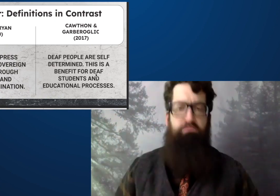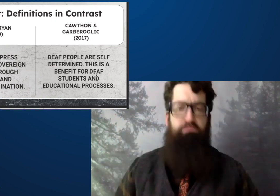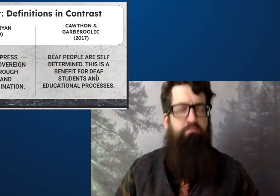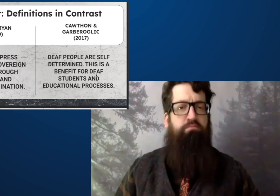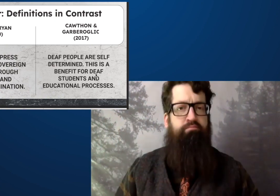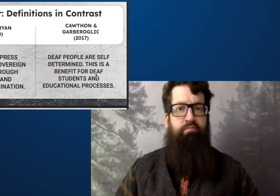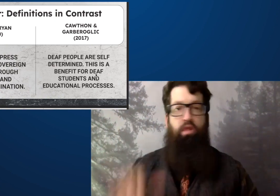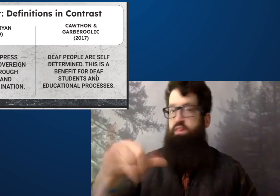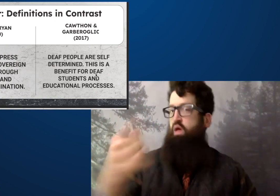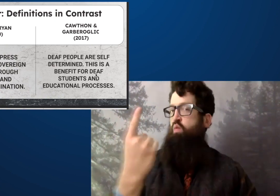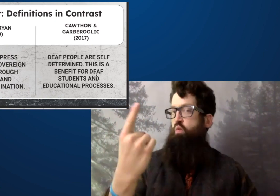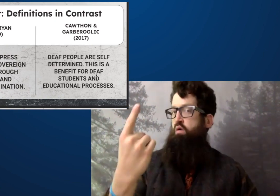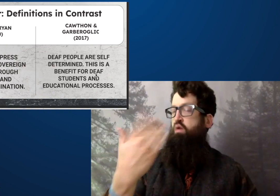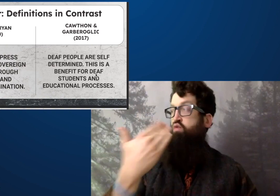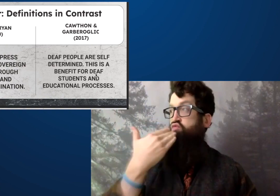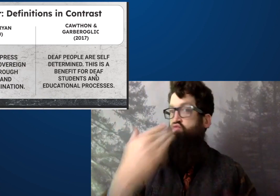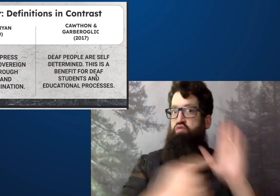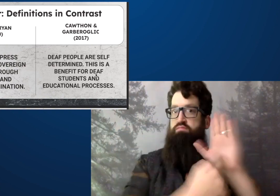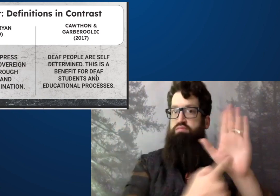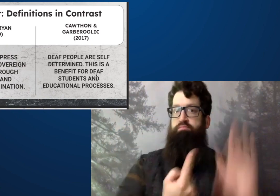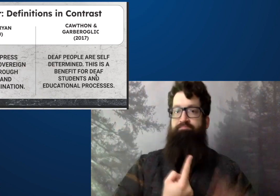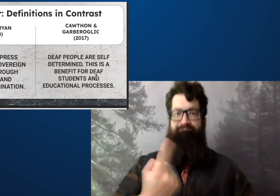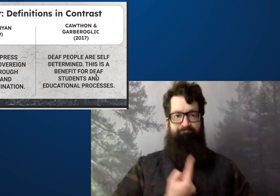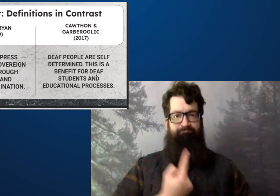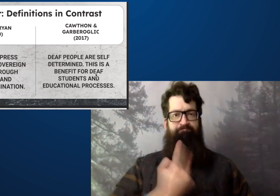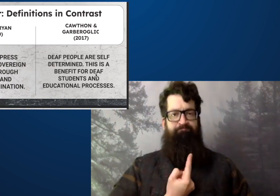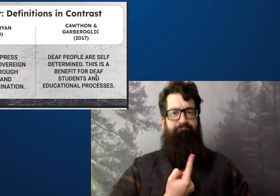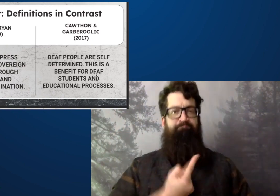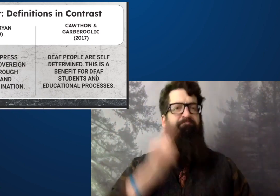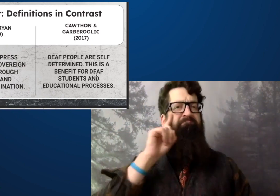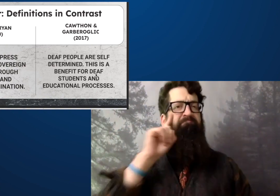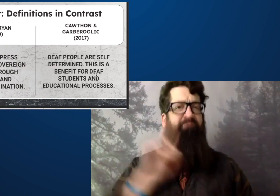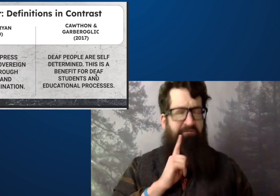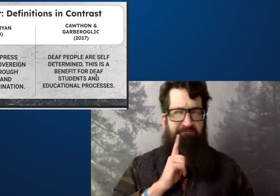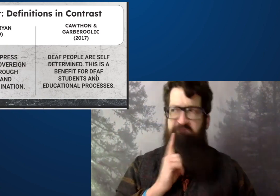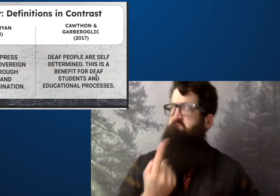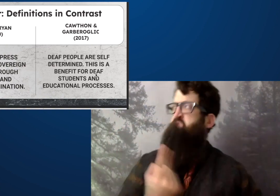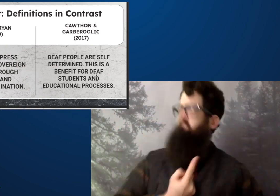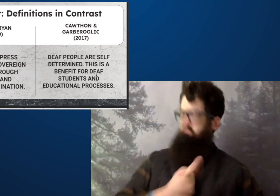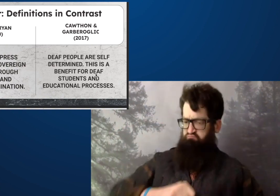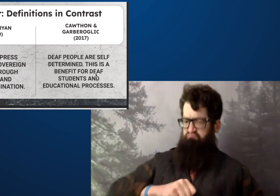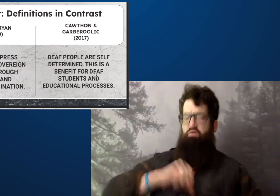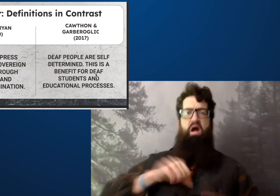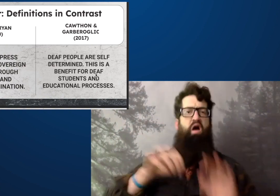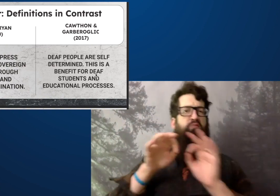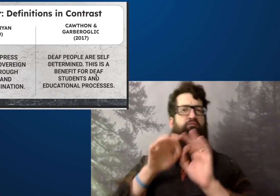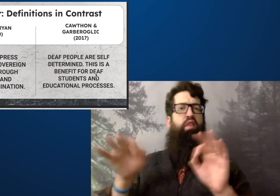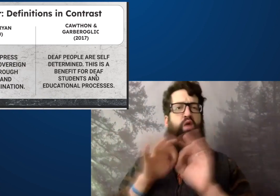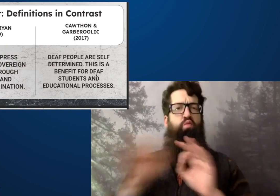They want to be involved in the community. And I think that's a really good example of self determination of deaf people